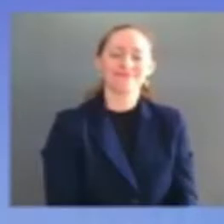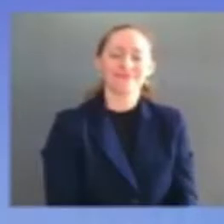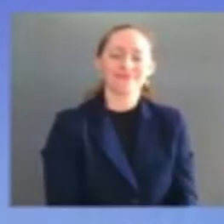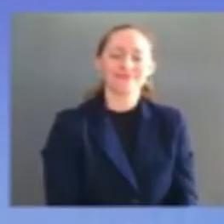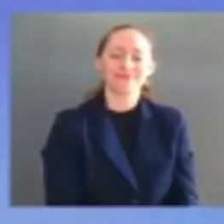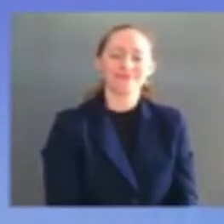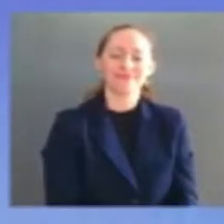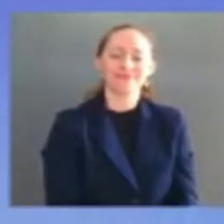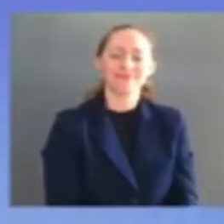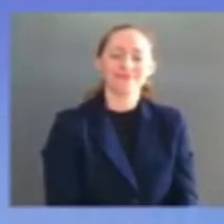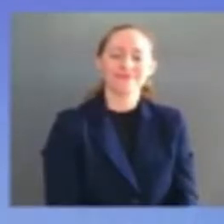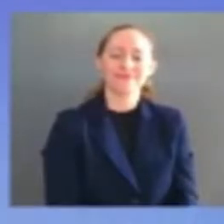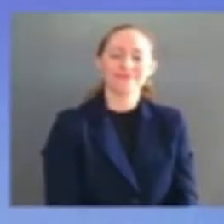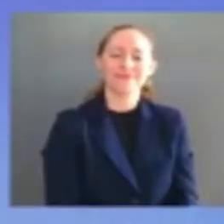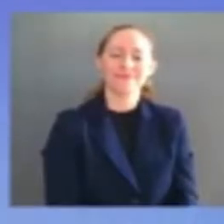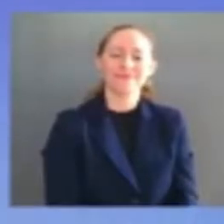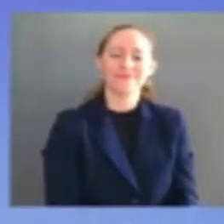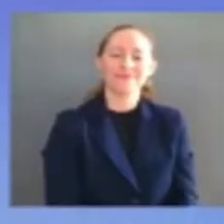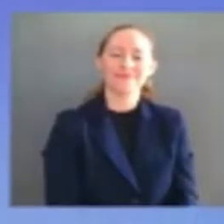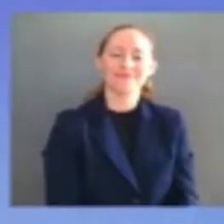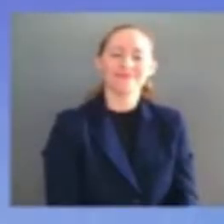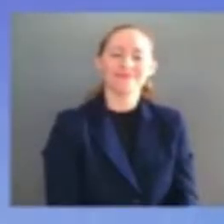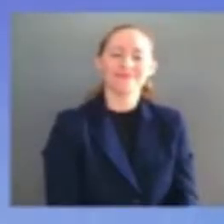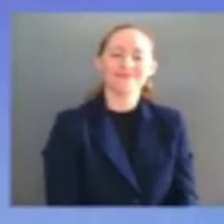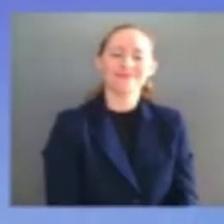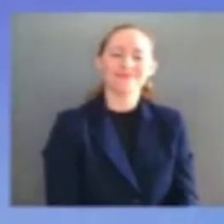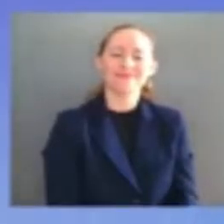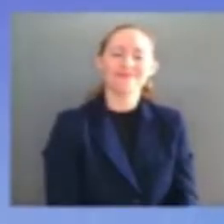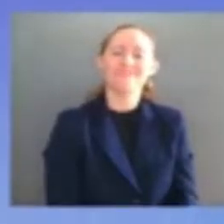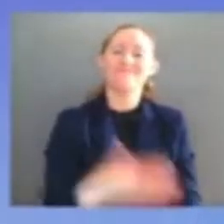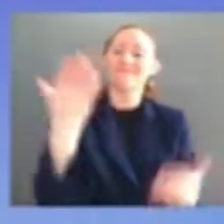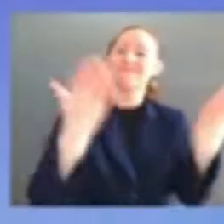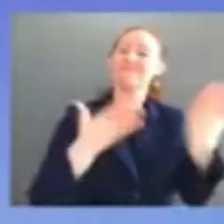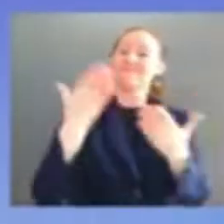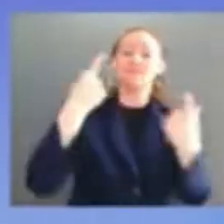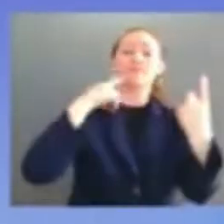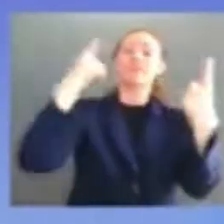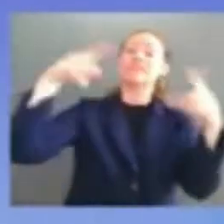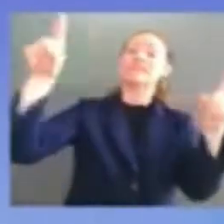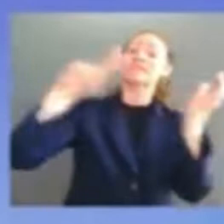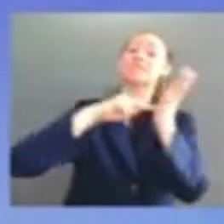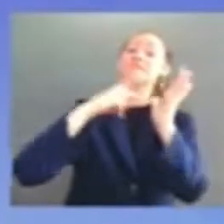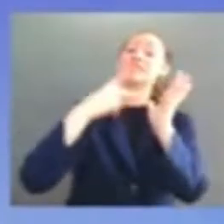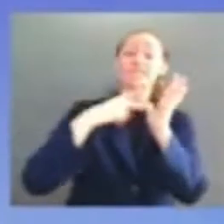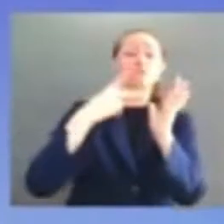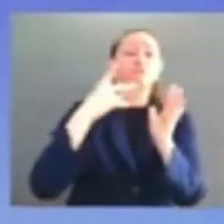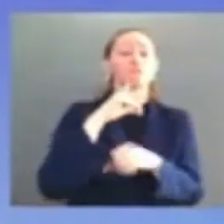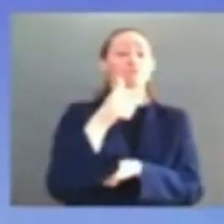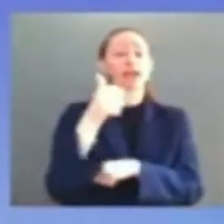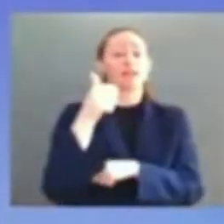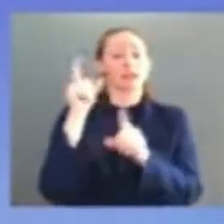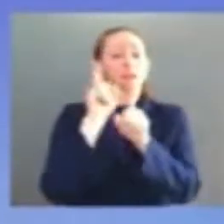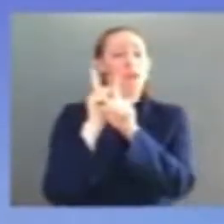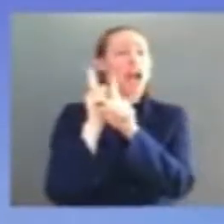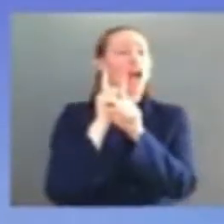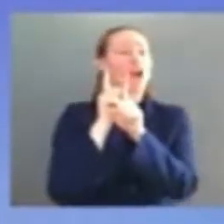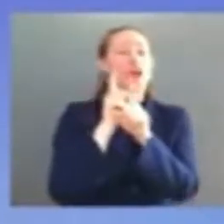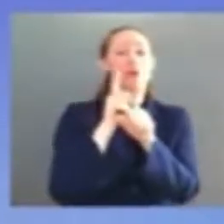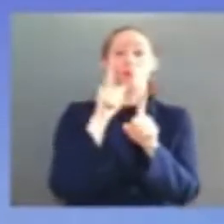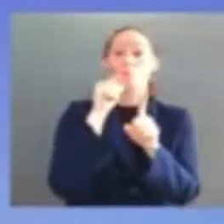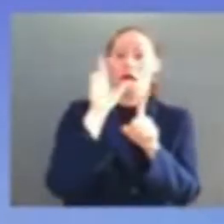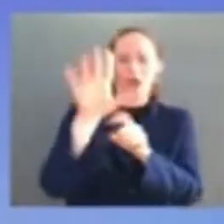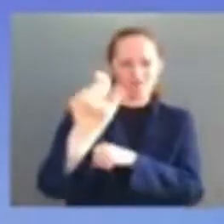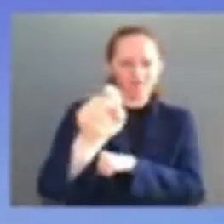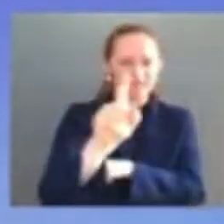mentors but i truly do i had three inspiring jurists for whom i had the privilege of clerking